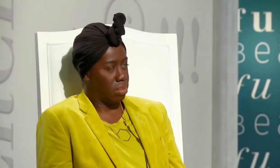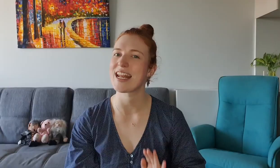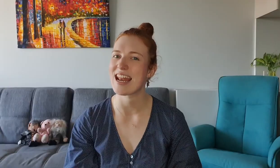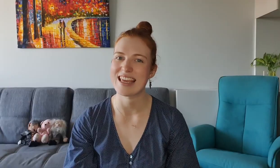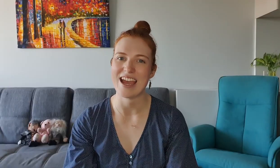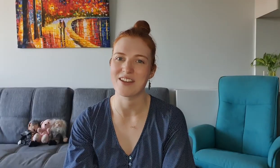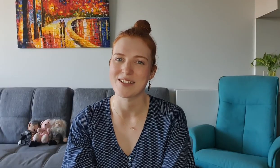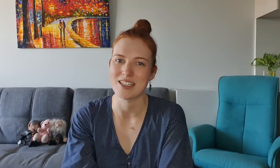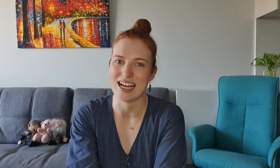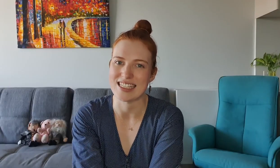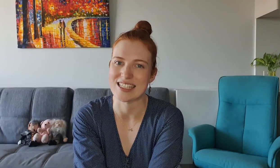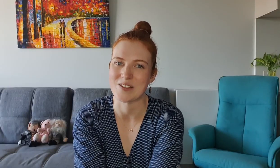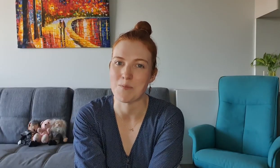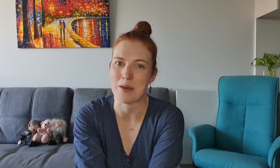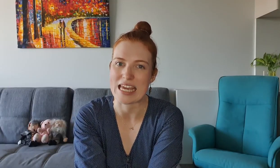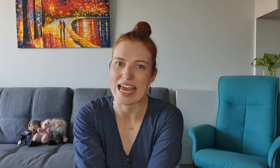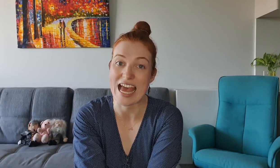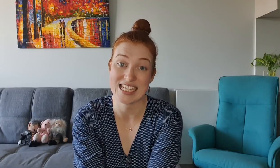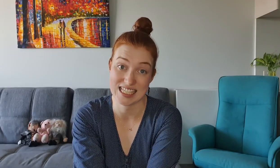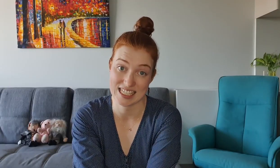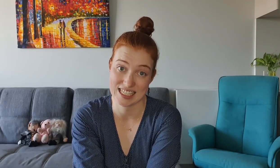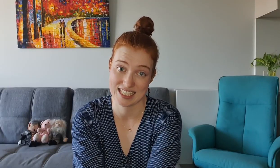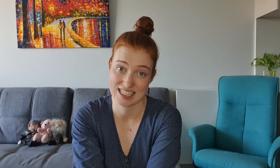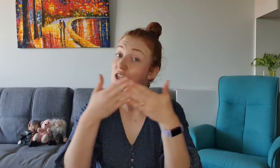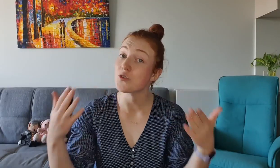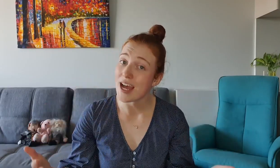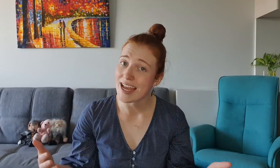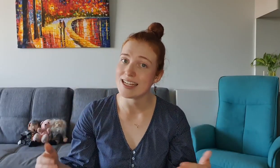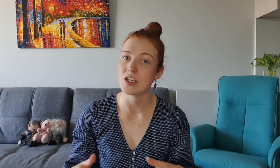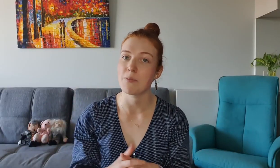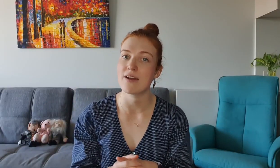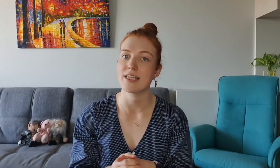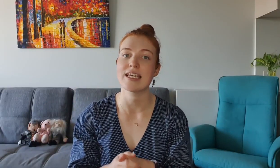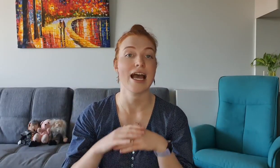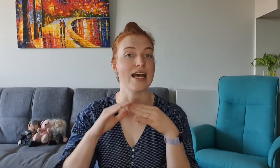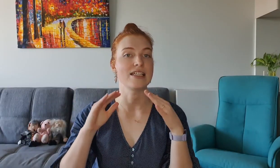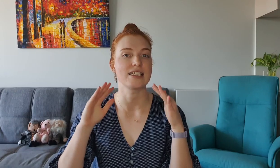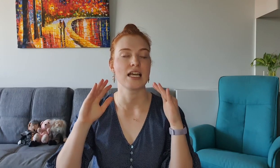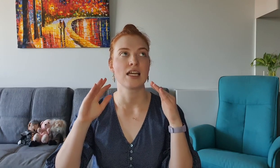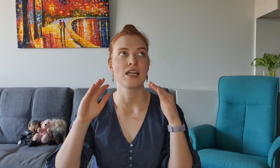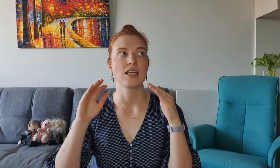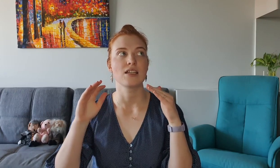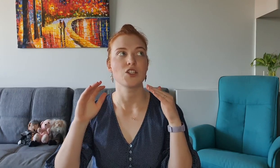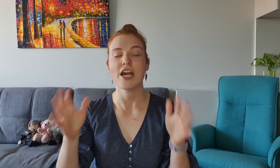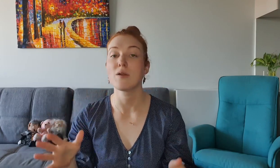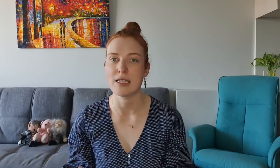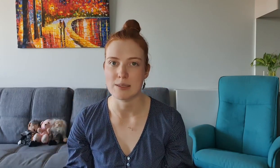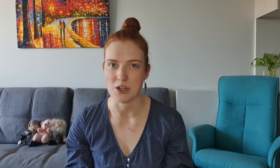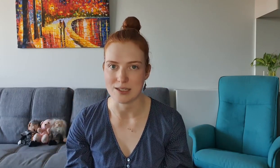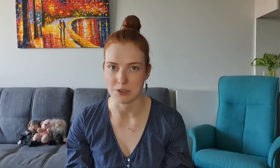Straight out of the gate with some classist BS I'm going to try and interpret everything as charitably as possible